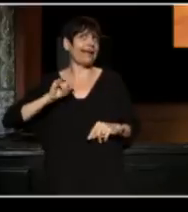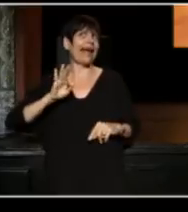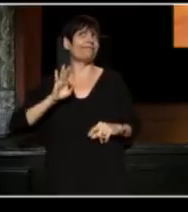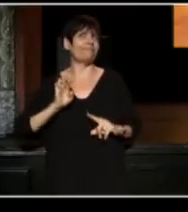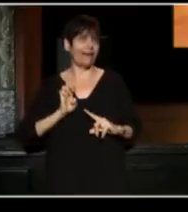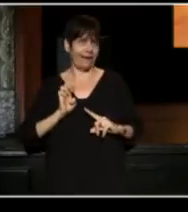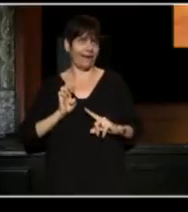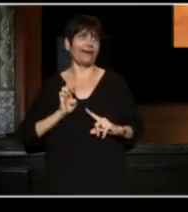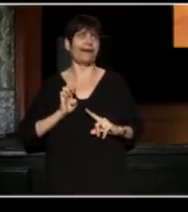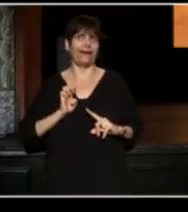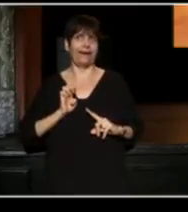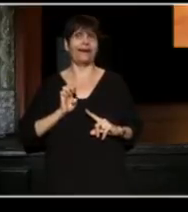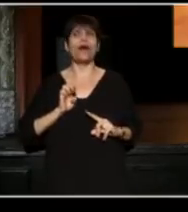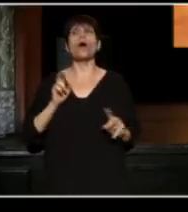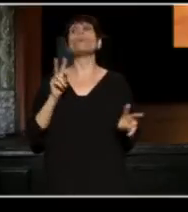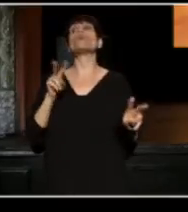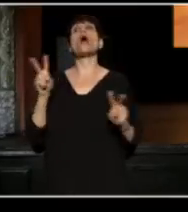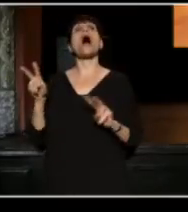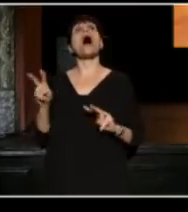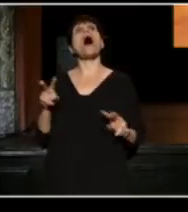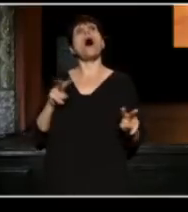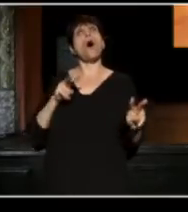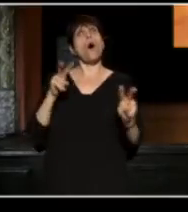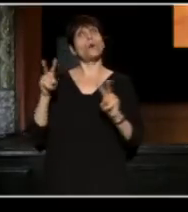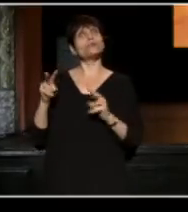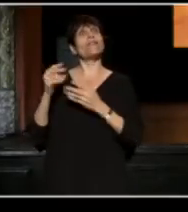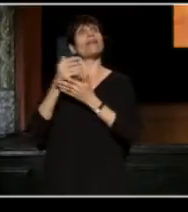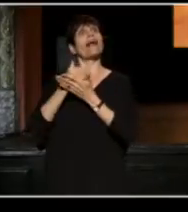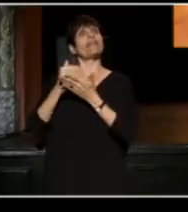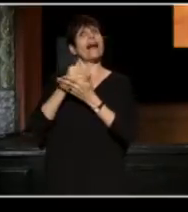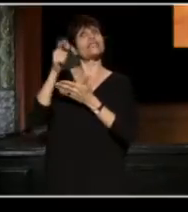and browse the collections of plays